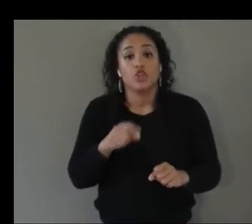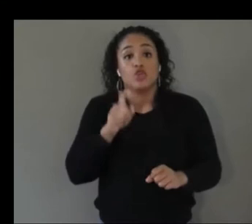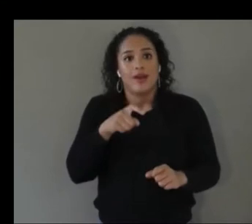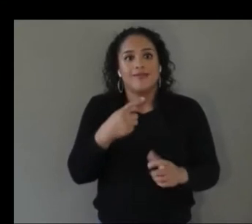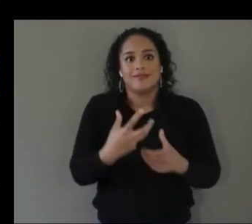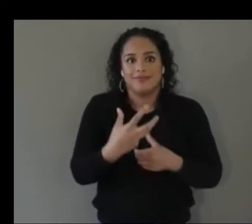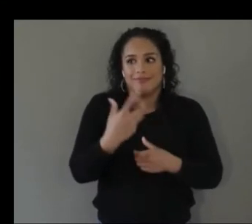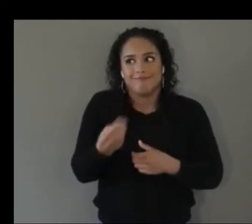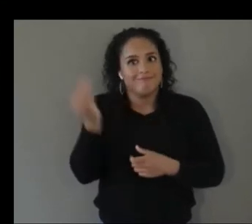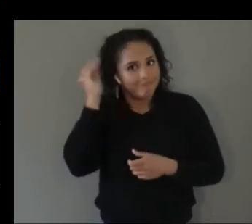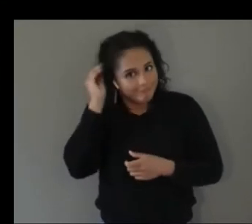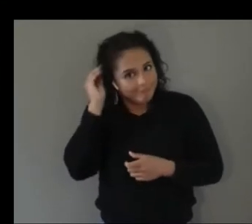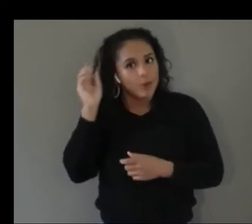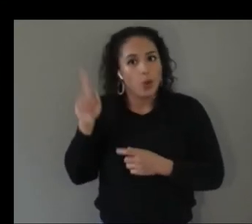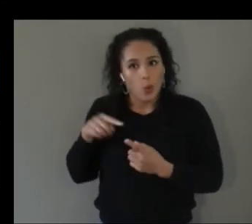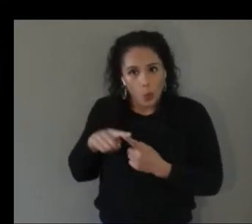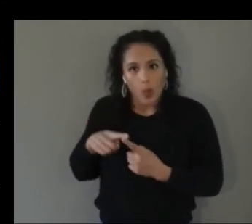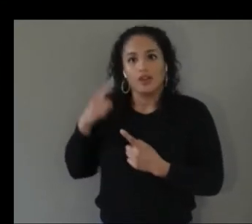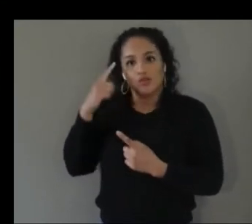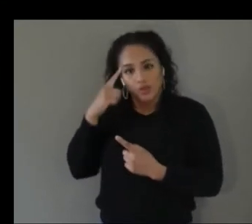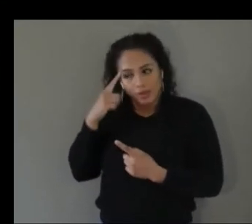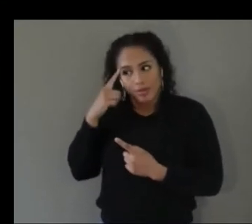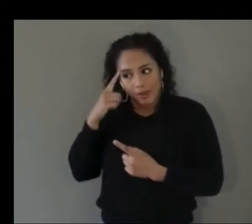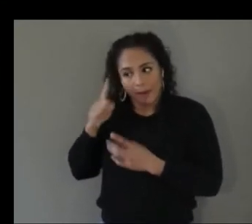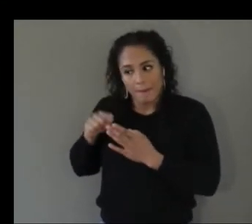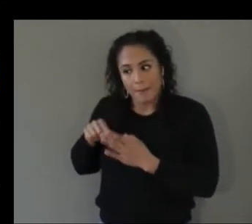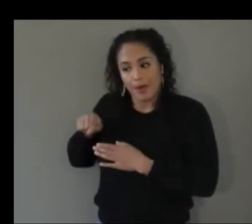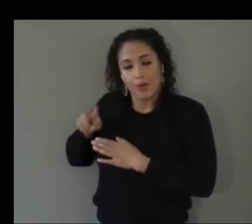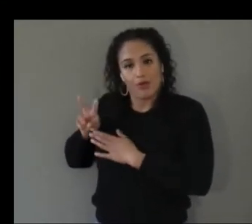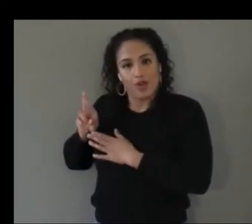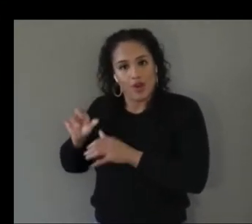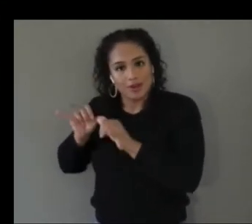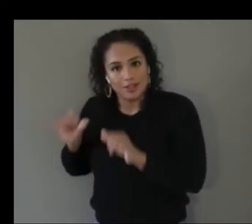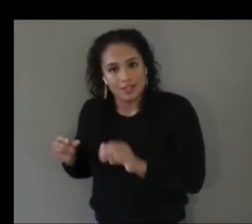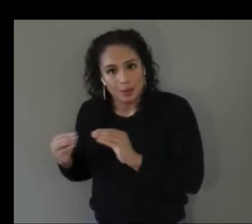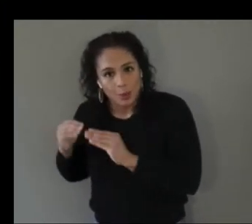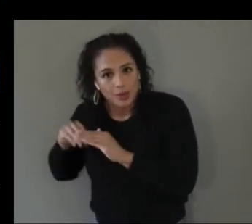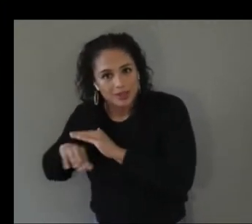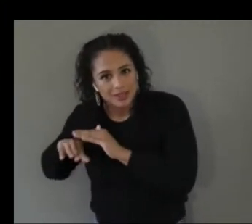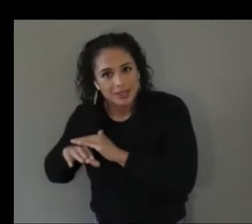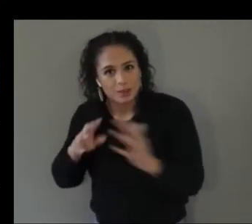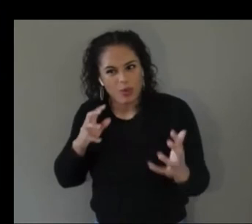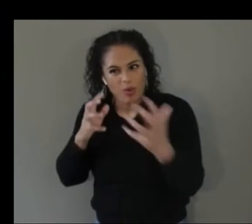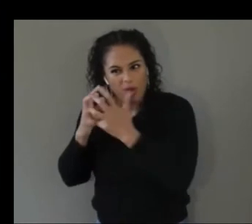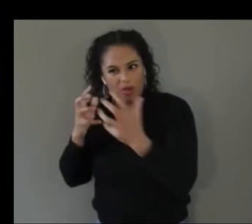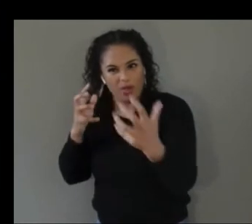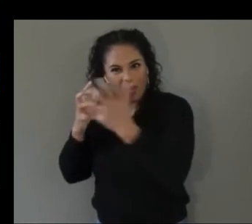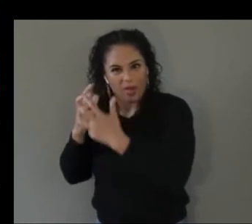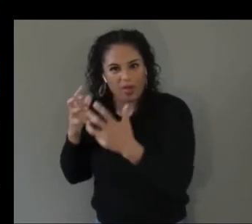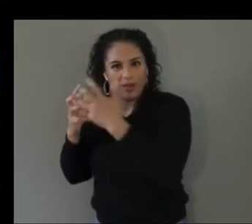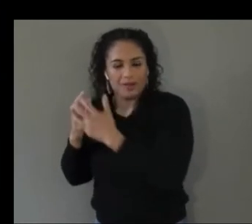so i think it's really important and i'm pretty sure that's you know kind of preaching to the choir here with the people attending this but you know